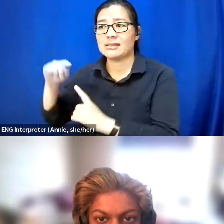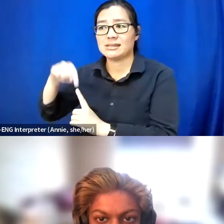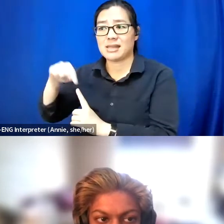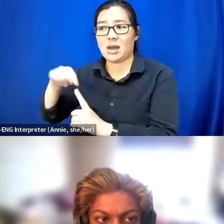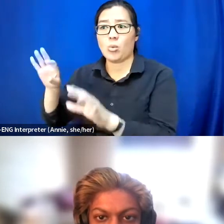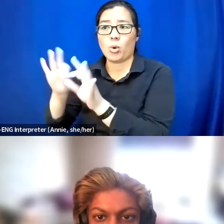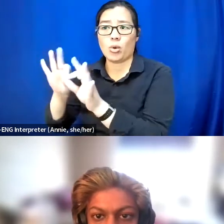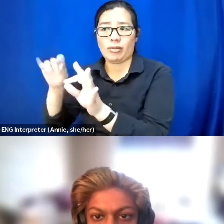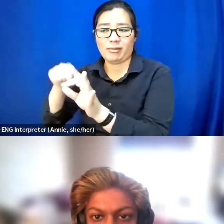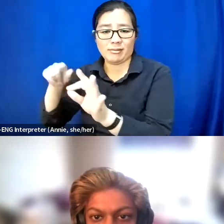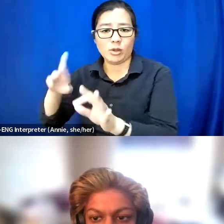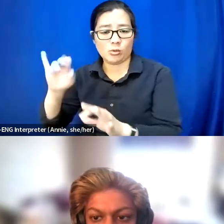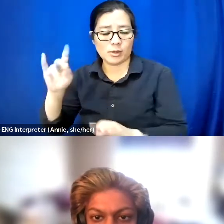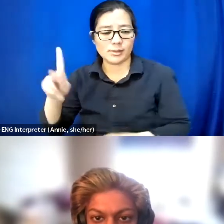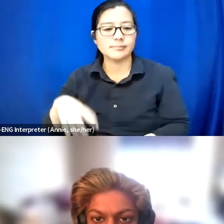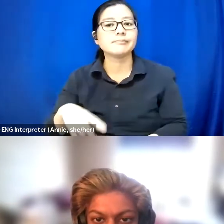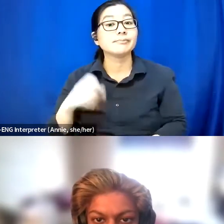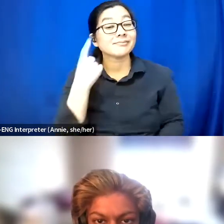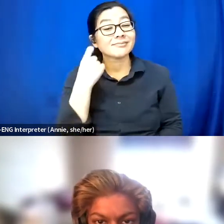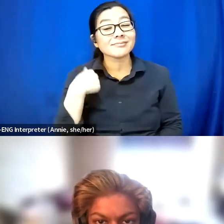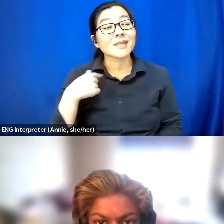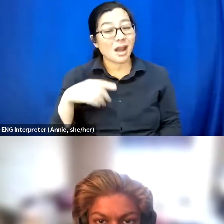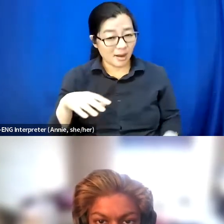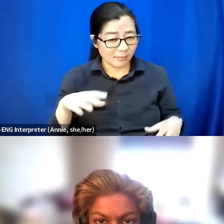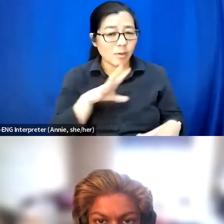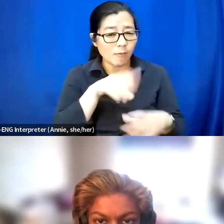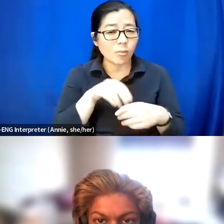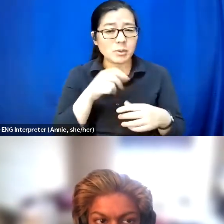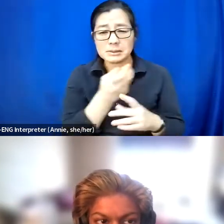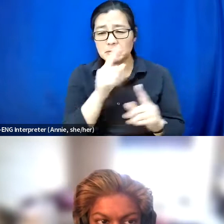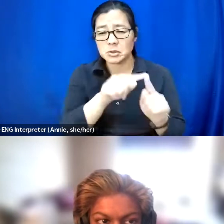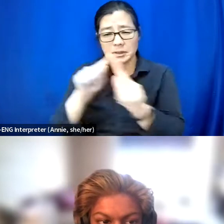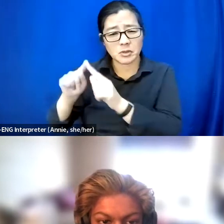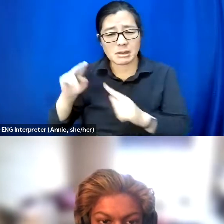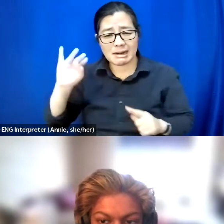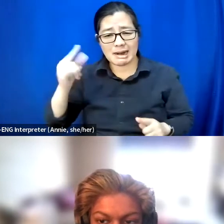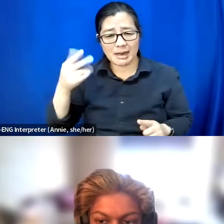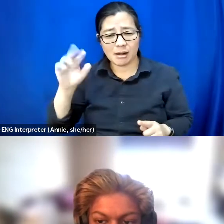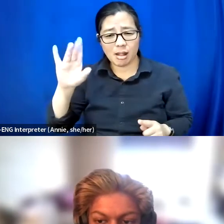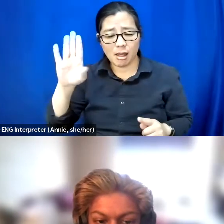with the Arts of Life called Rotations here in Chicago. We've done two parties.